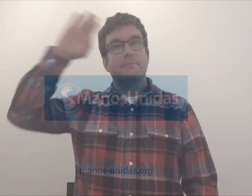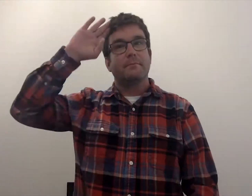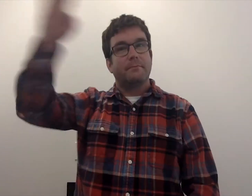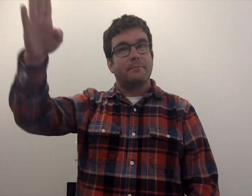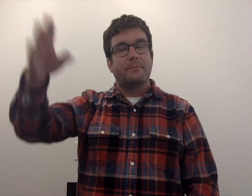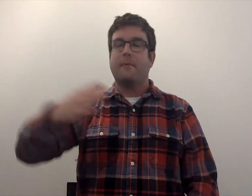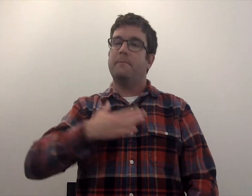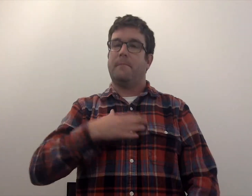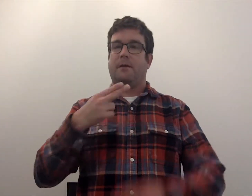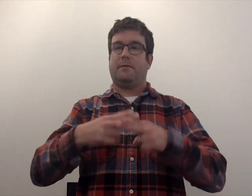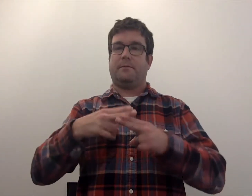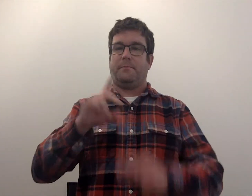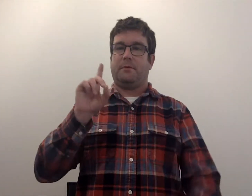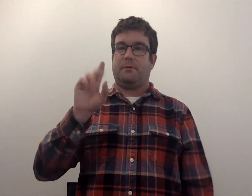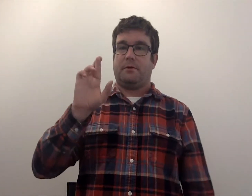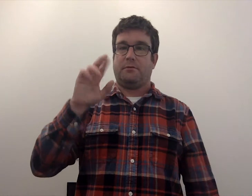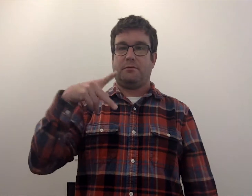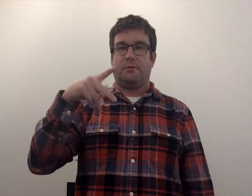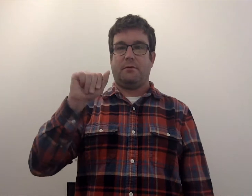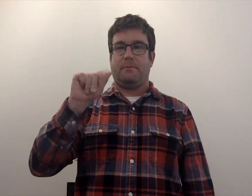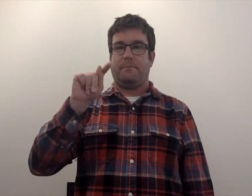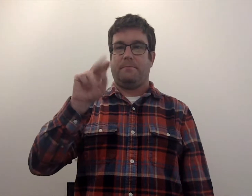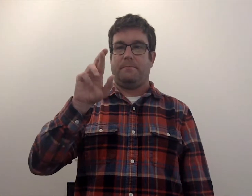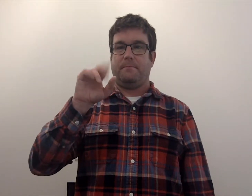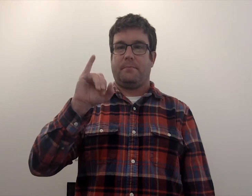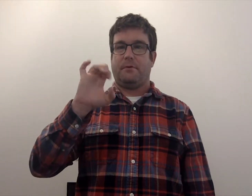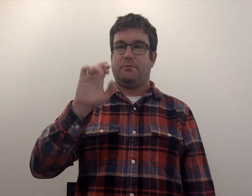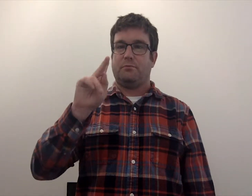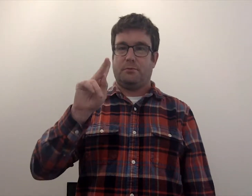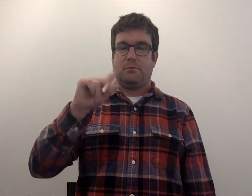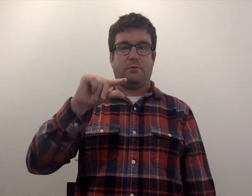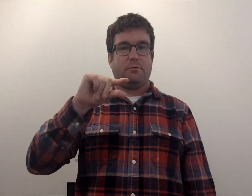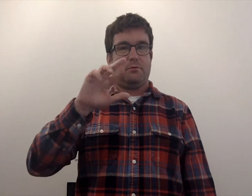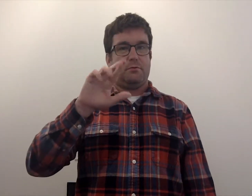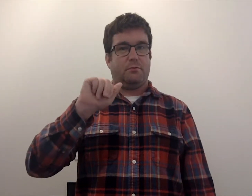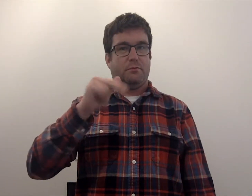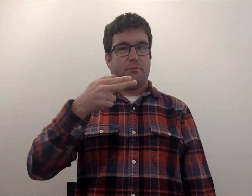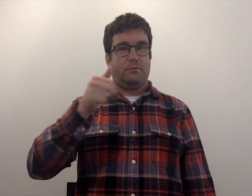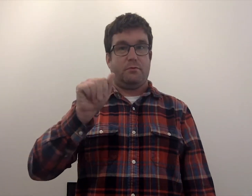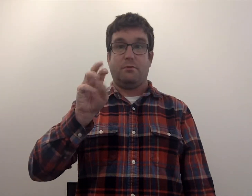Hello! My name is Dr. Patrick Graham,